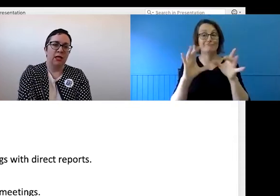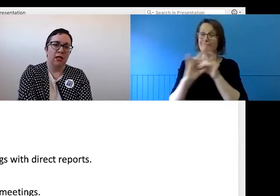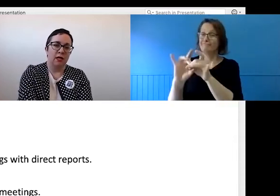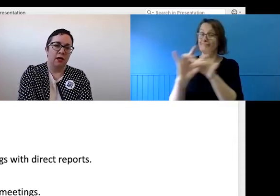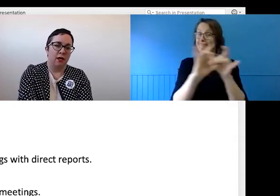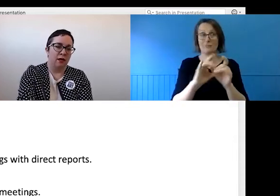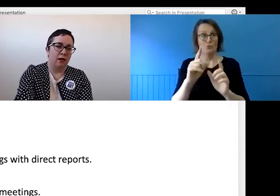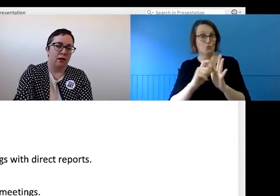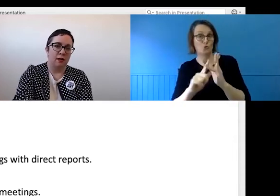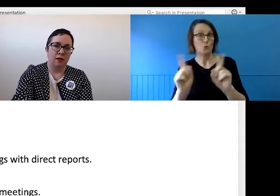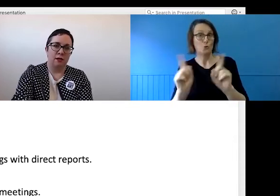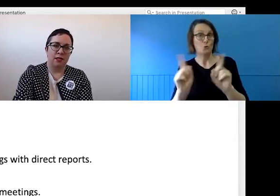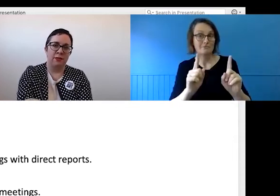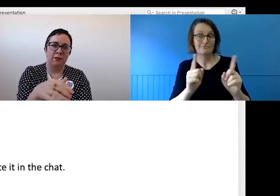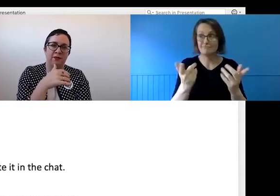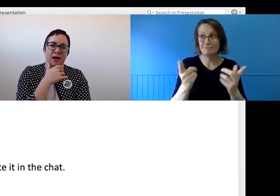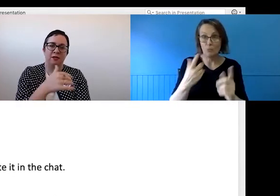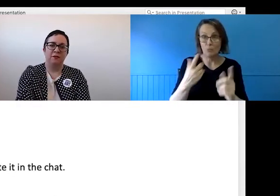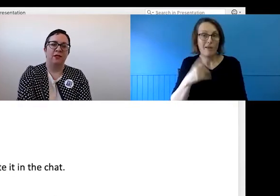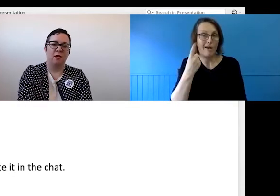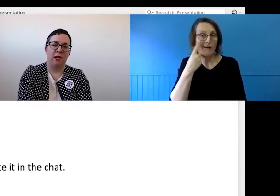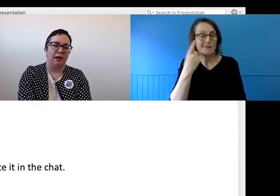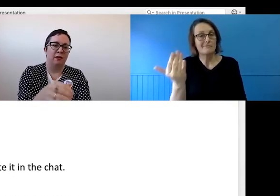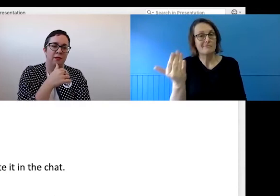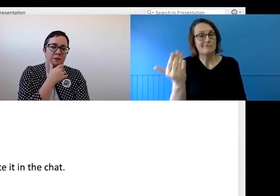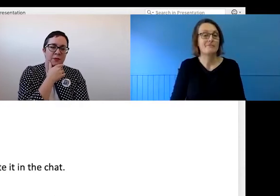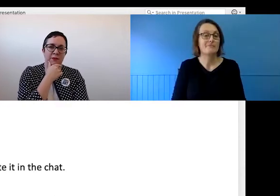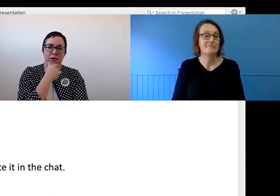5 is "online Meeting Protocols".